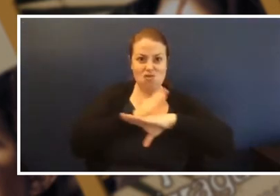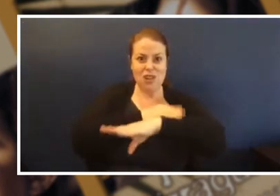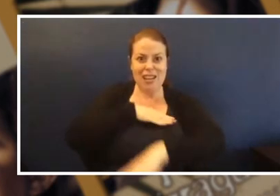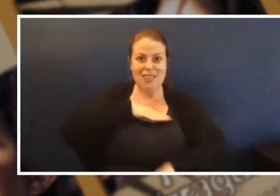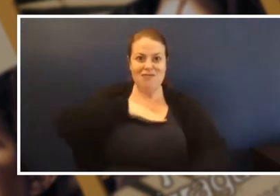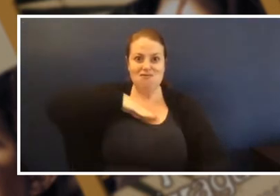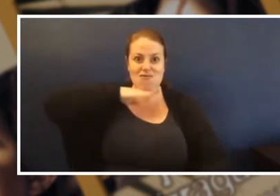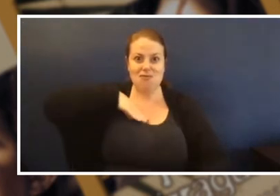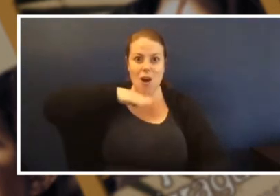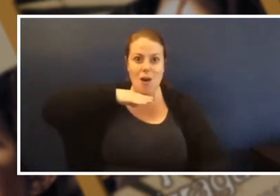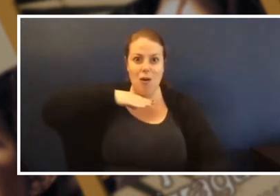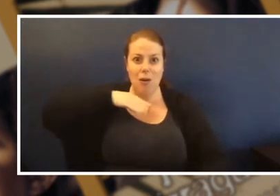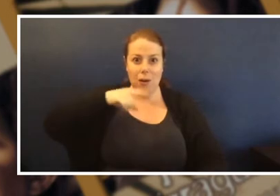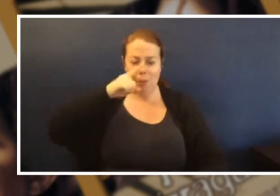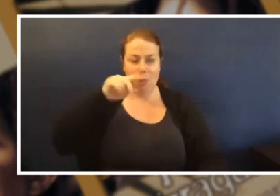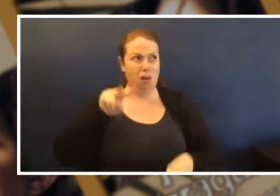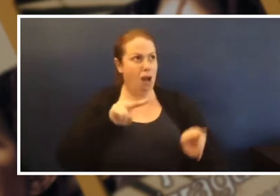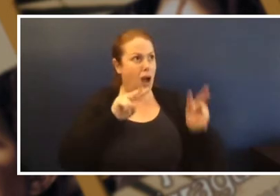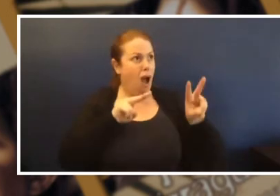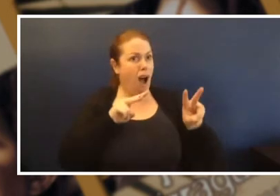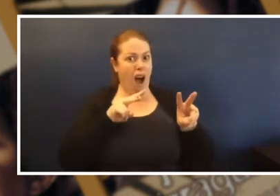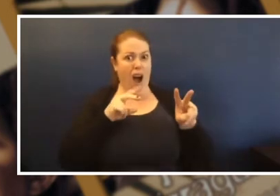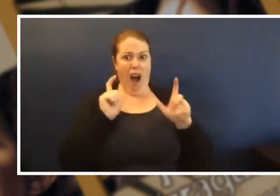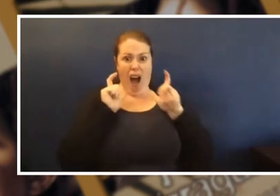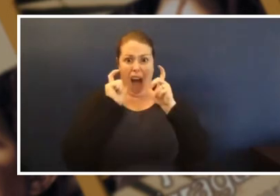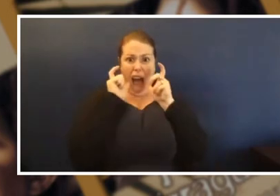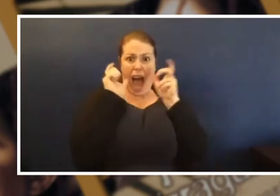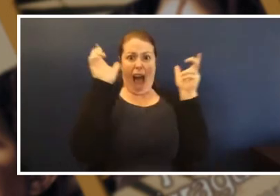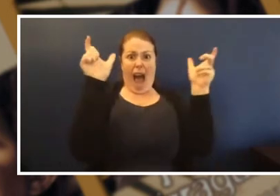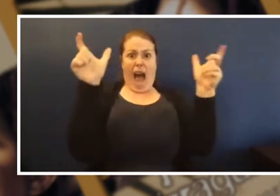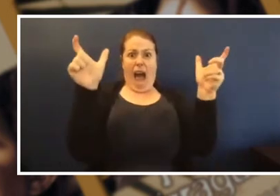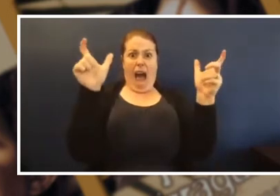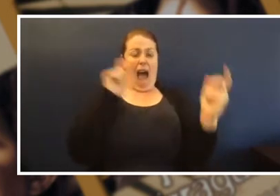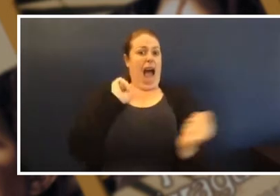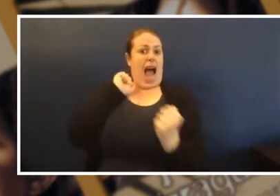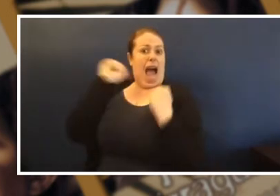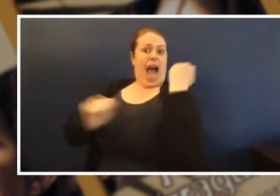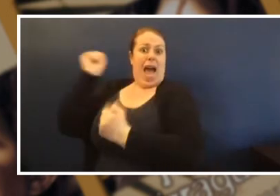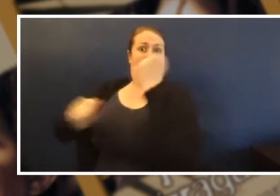run up the road pretended you have it in his hat because he'd take it and put it back in the bush